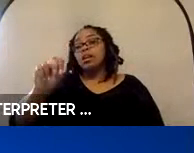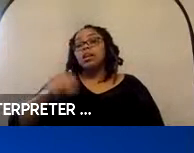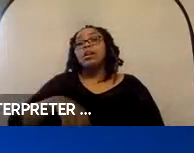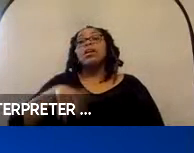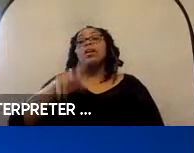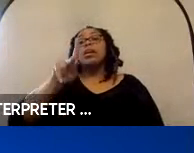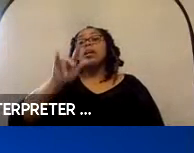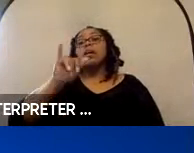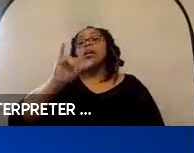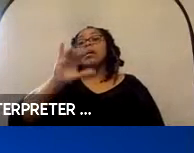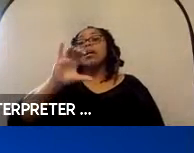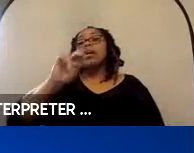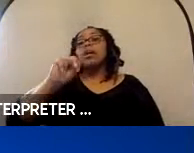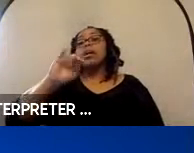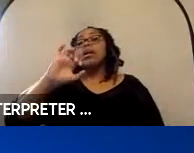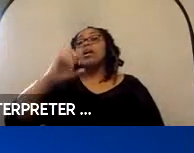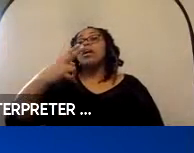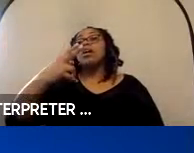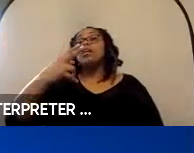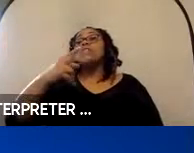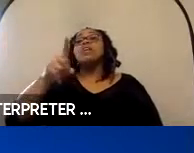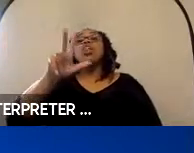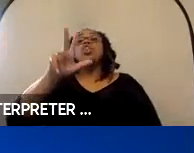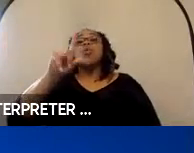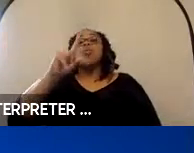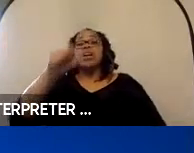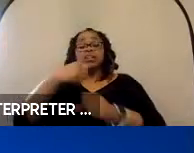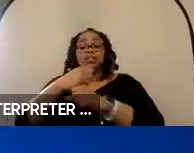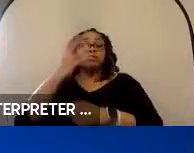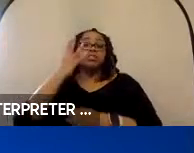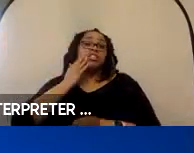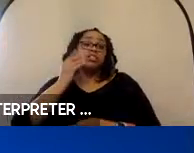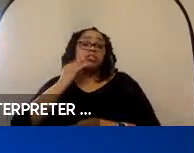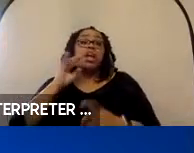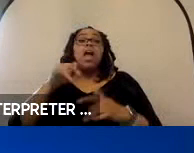experience performing research on how to protect occupants in motor vehicle crashes. She earned